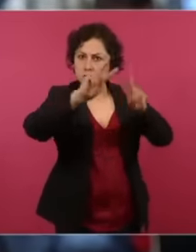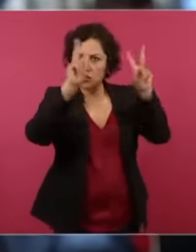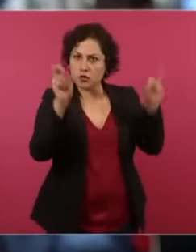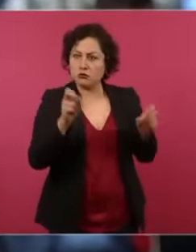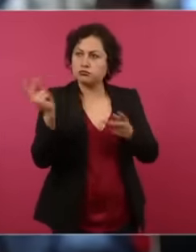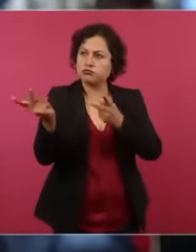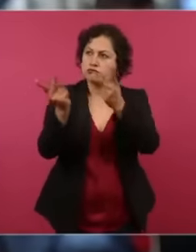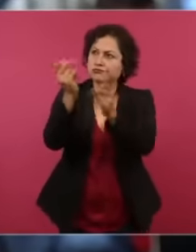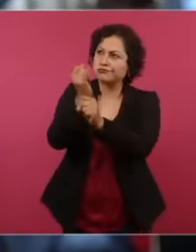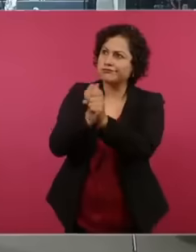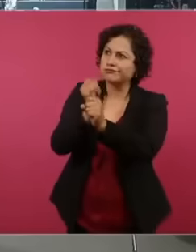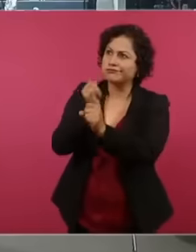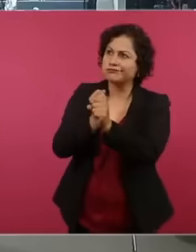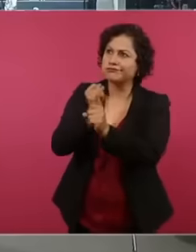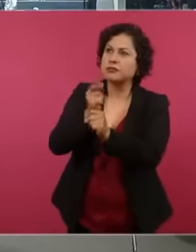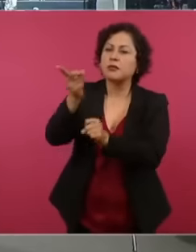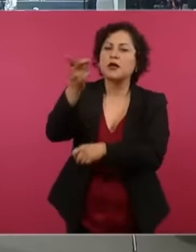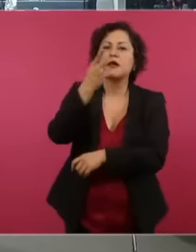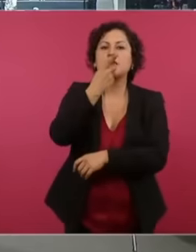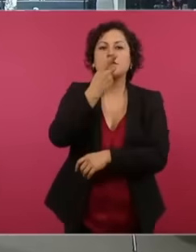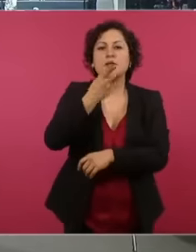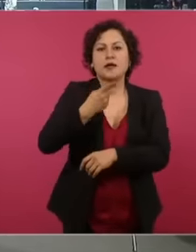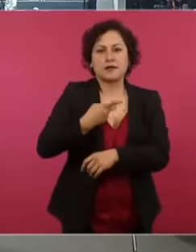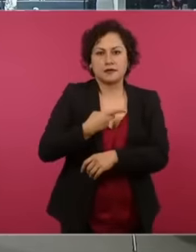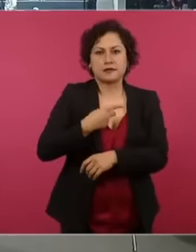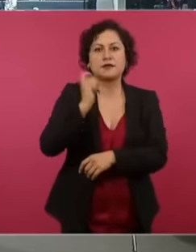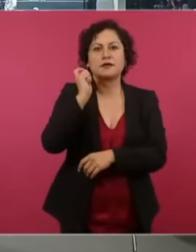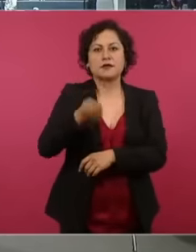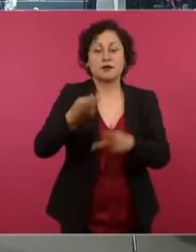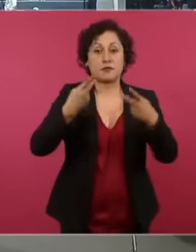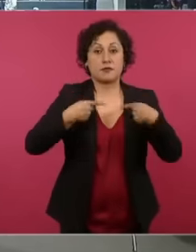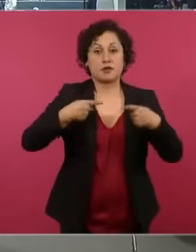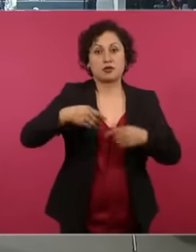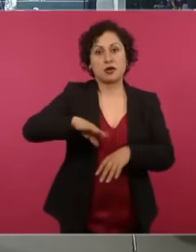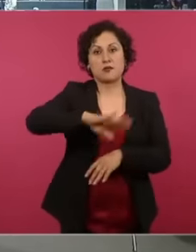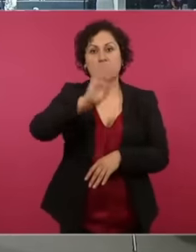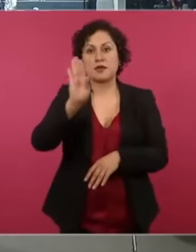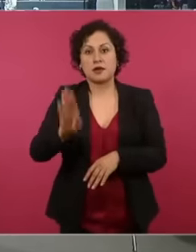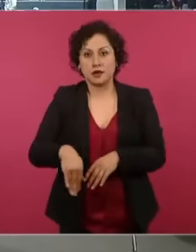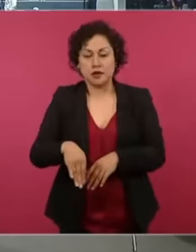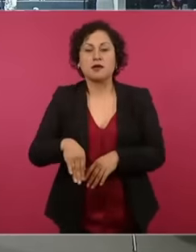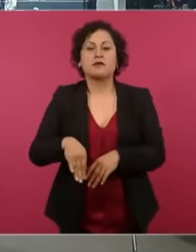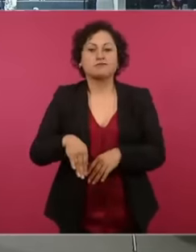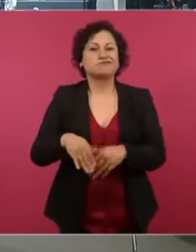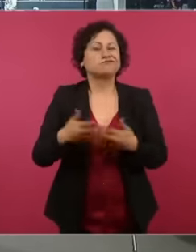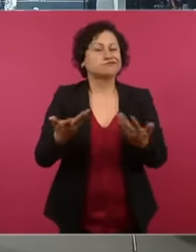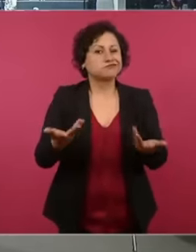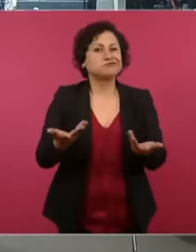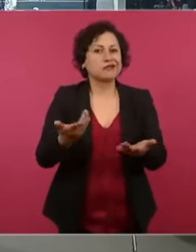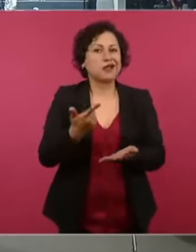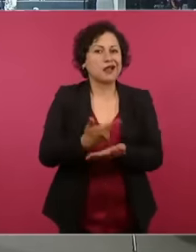the main factor in this increase in migrant deaths and this intention to cross through